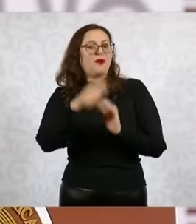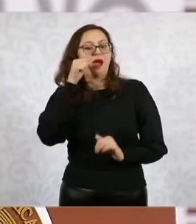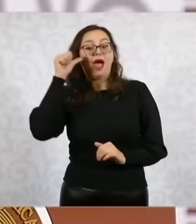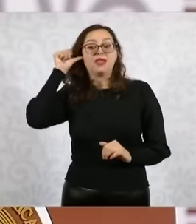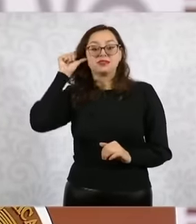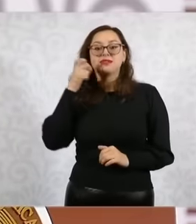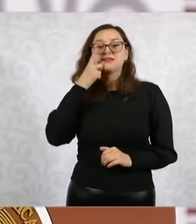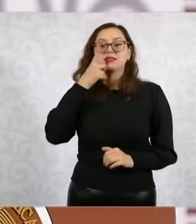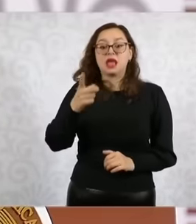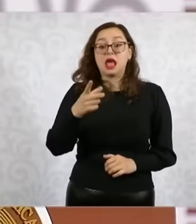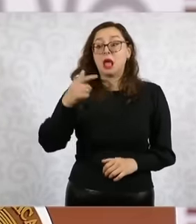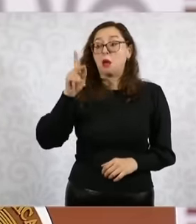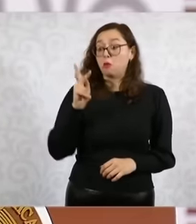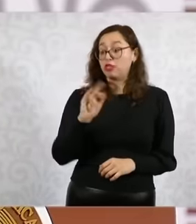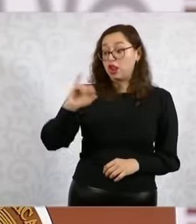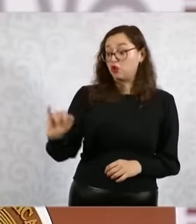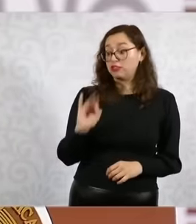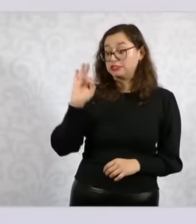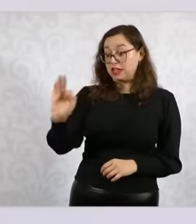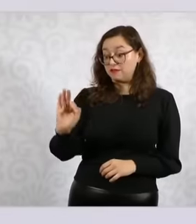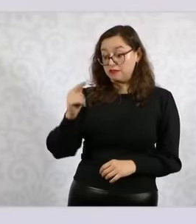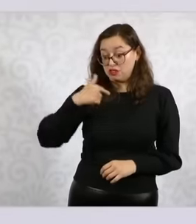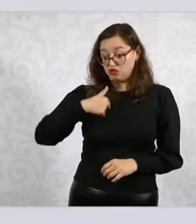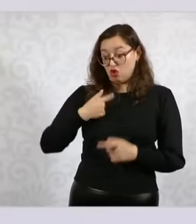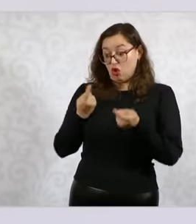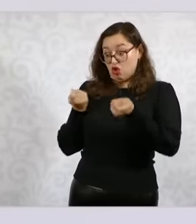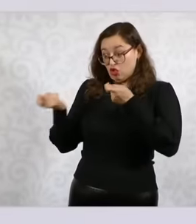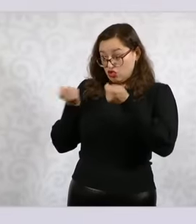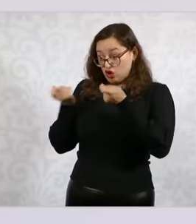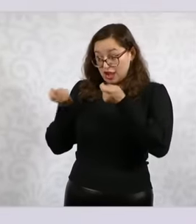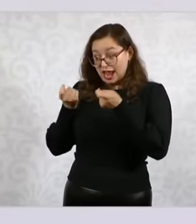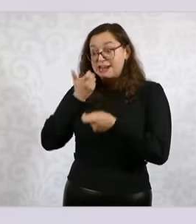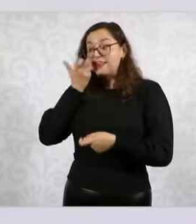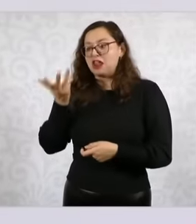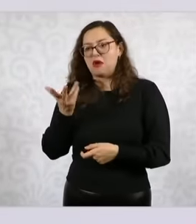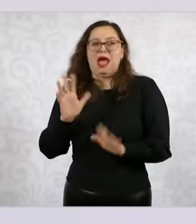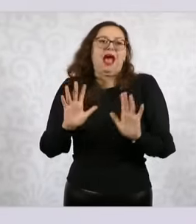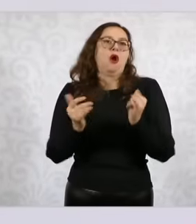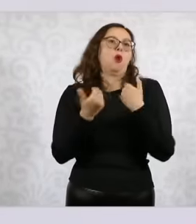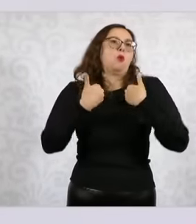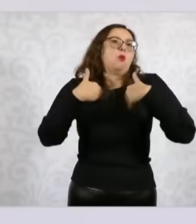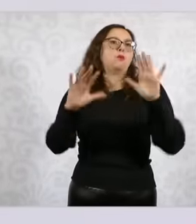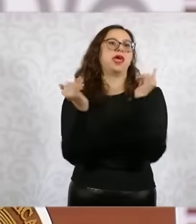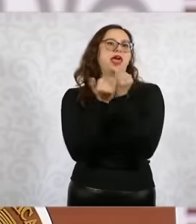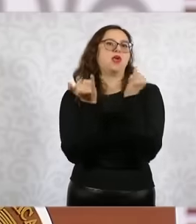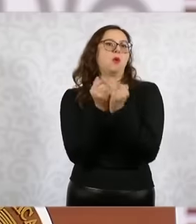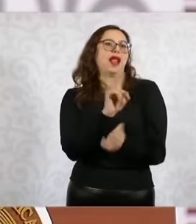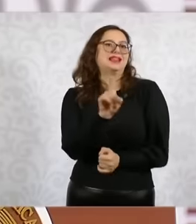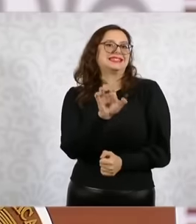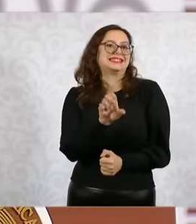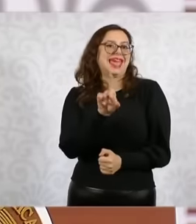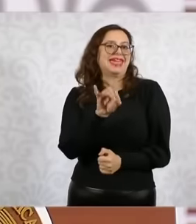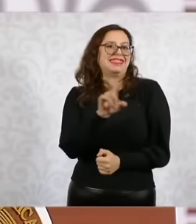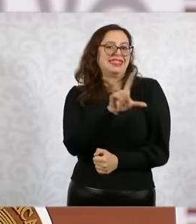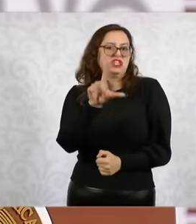of the president because we would have made a reform like Cedillo's. So it is important to continue